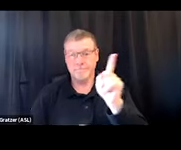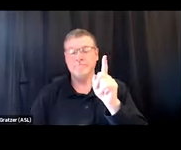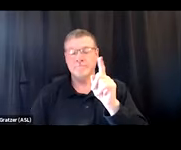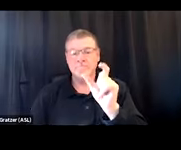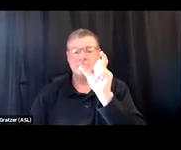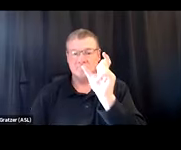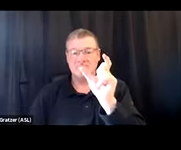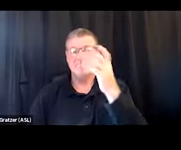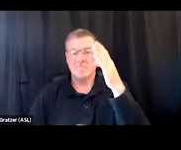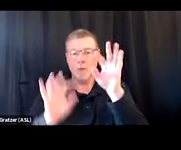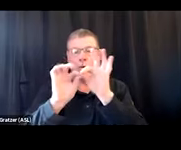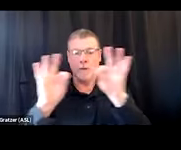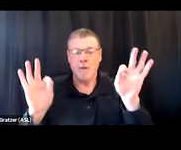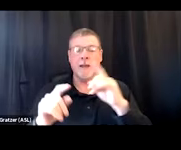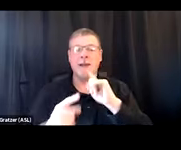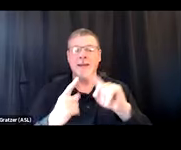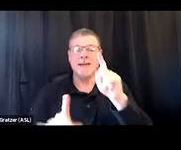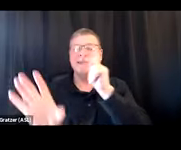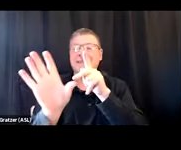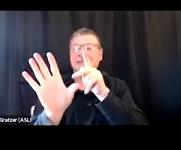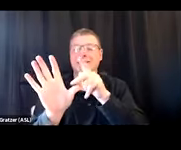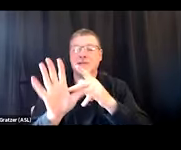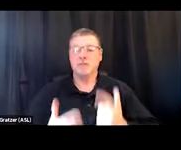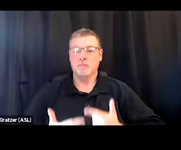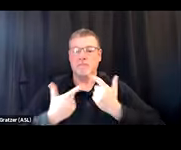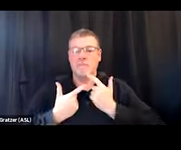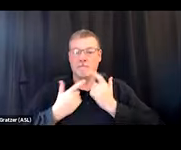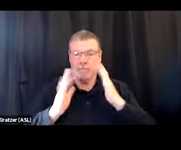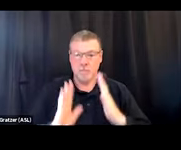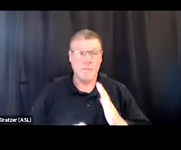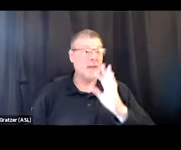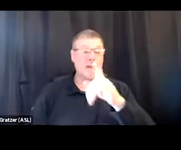is a psychiatric survivor. And if you aren't familiar with that term,